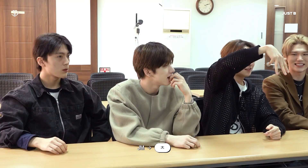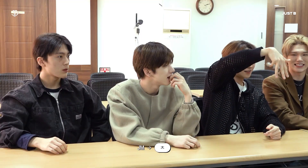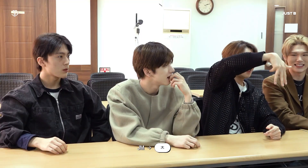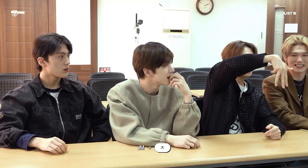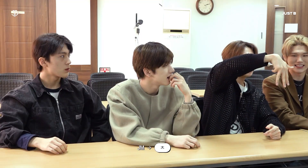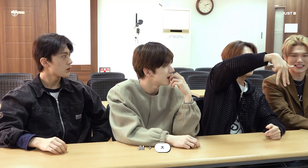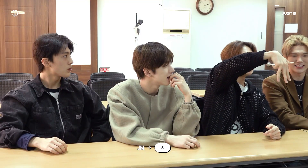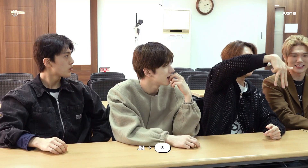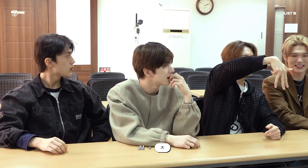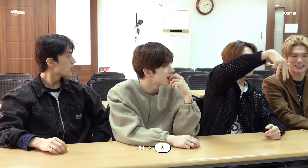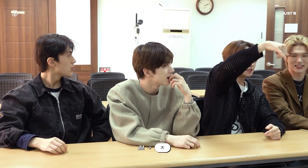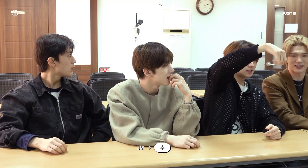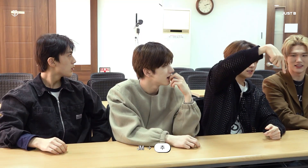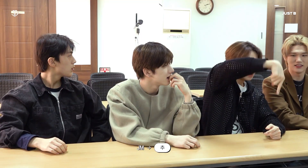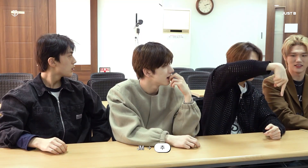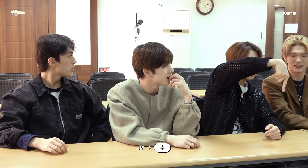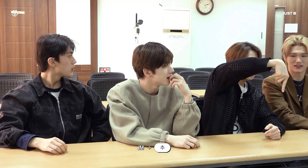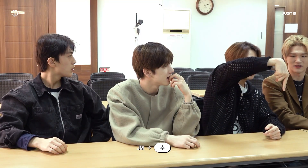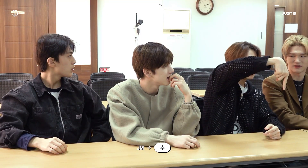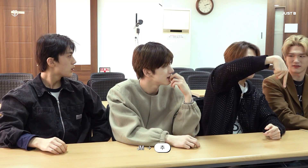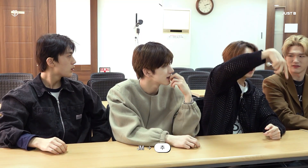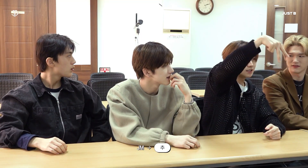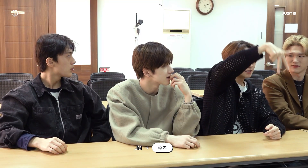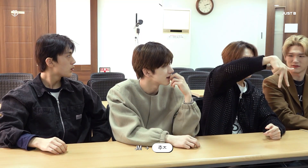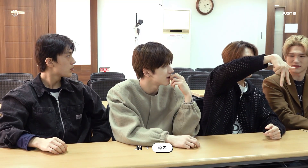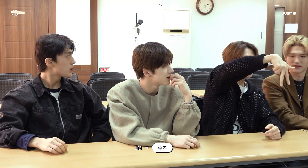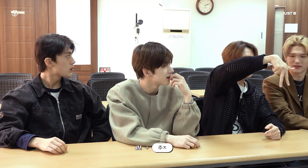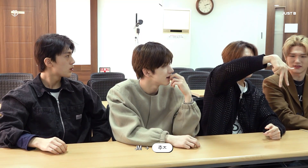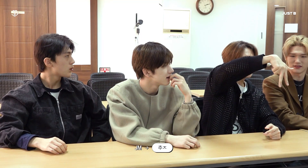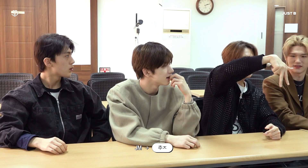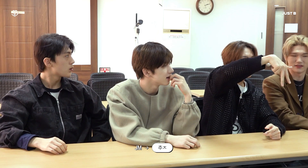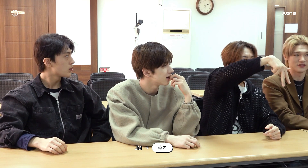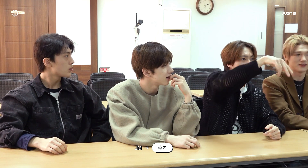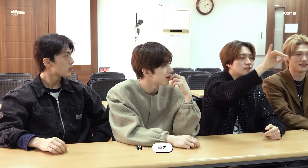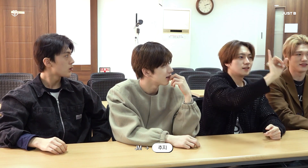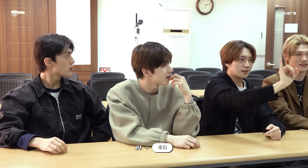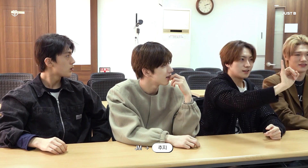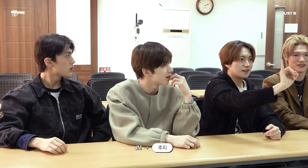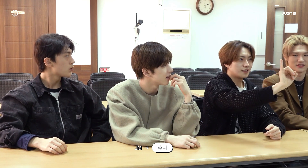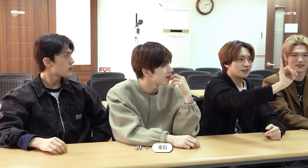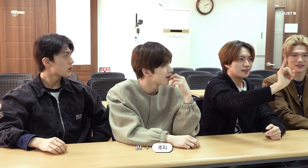('Chu') ('Ji')